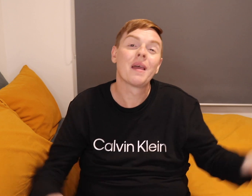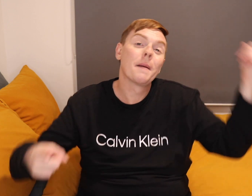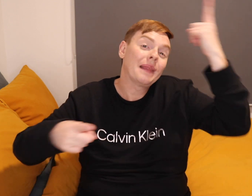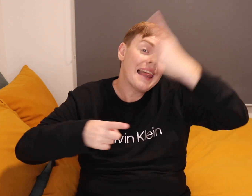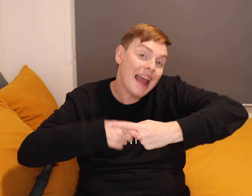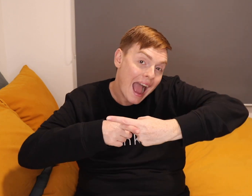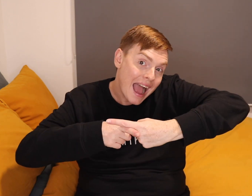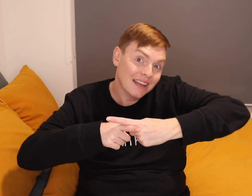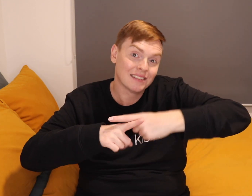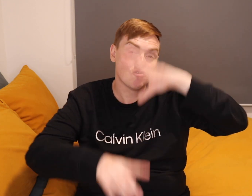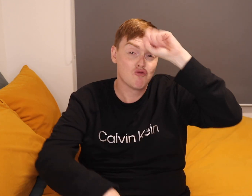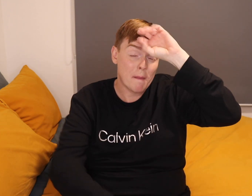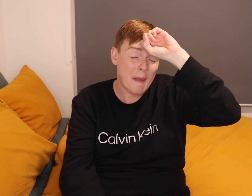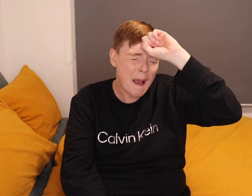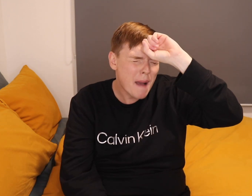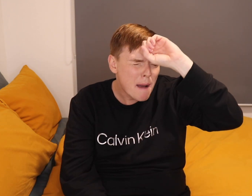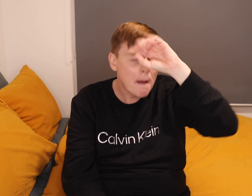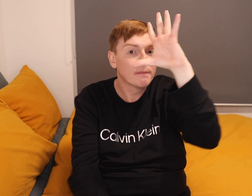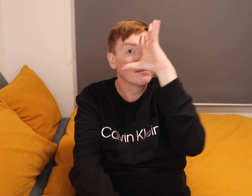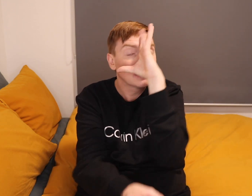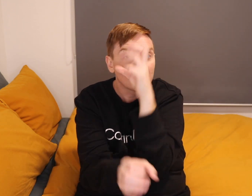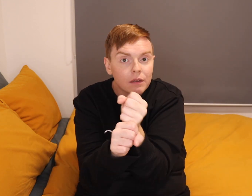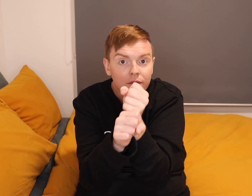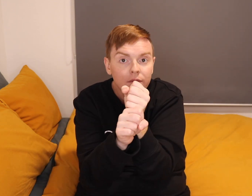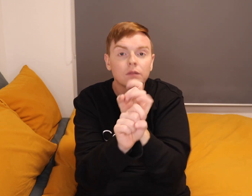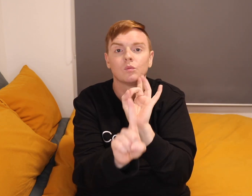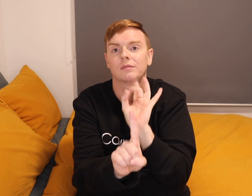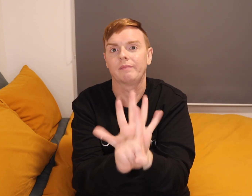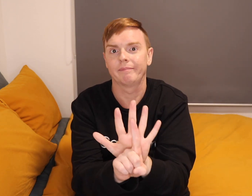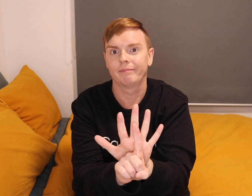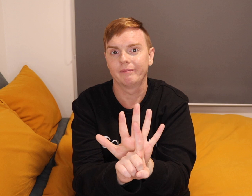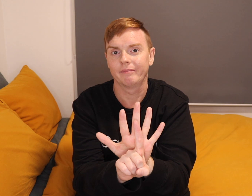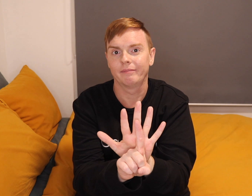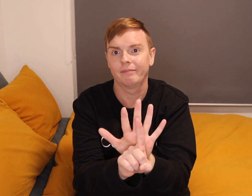And remember always believe in yourself.